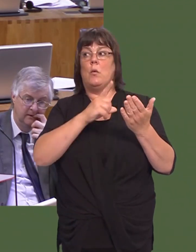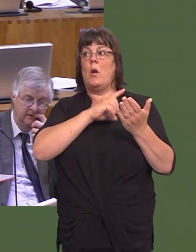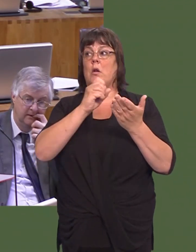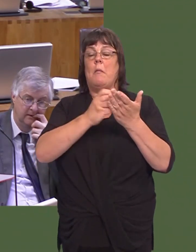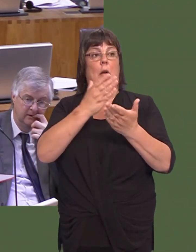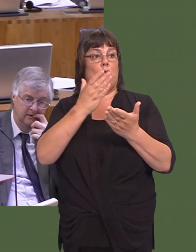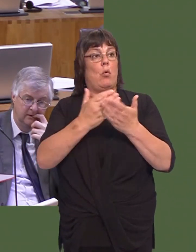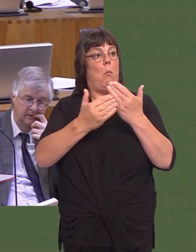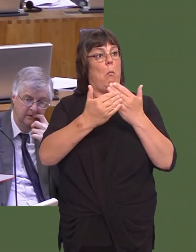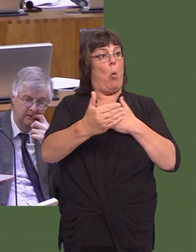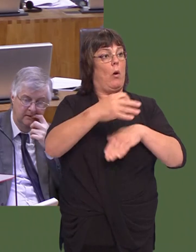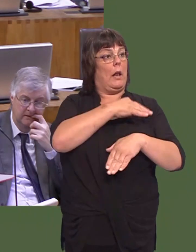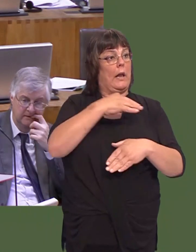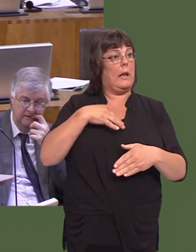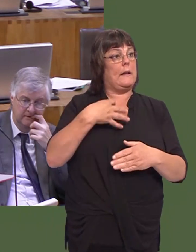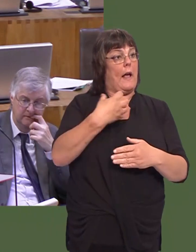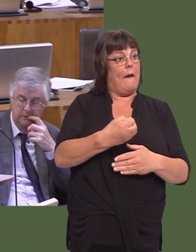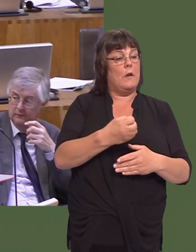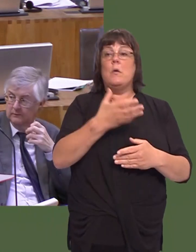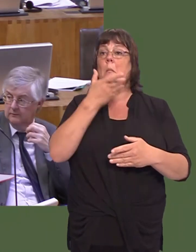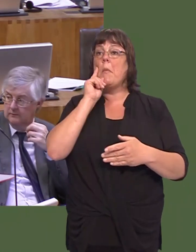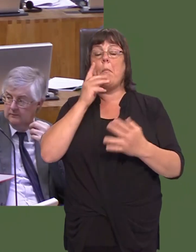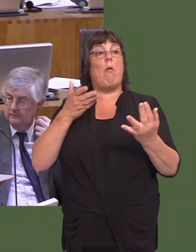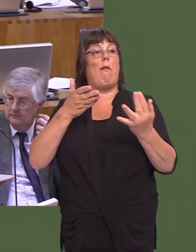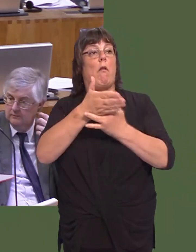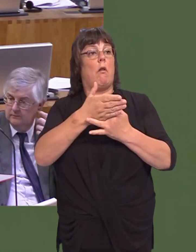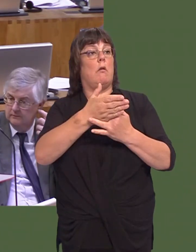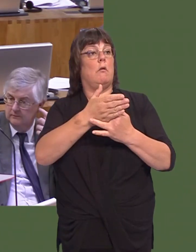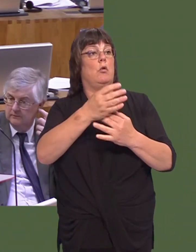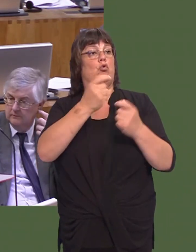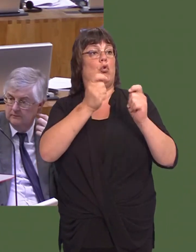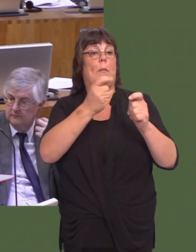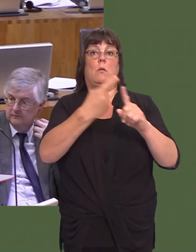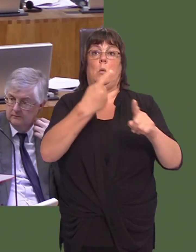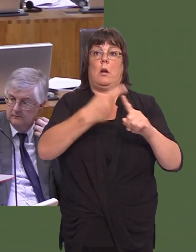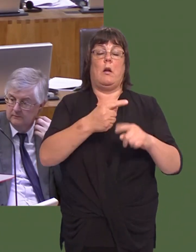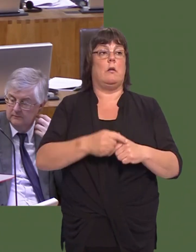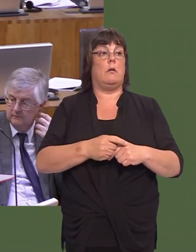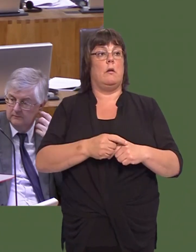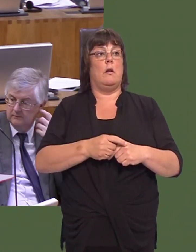ar gael fel bod pobl yn gallu cael triniaeth, ac mae hynny yn effeithiol nawr ynglyn ‚ chael